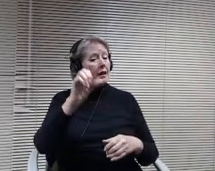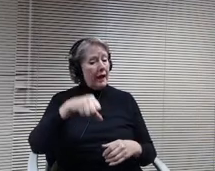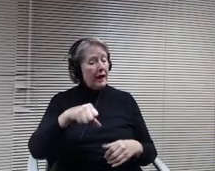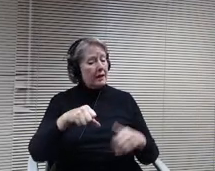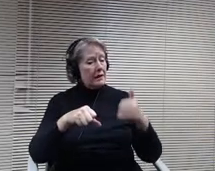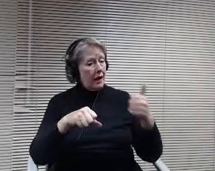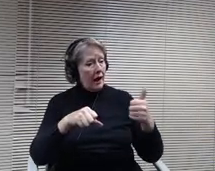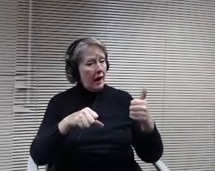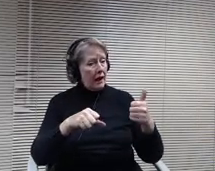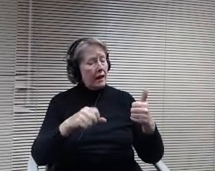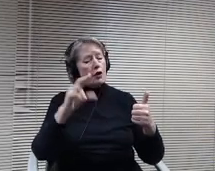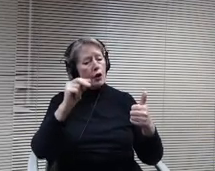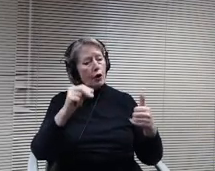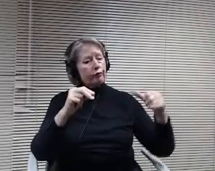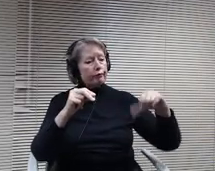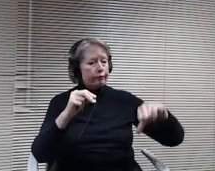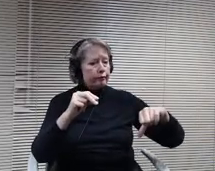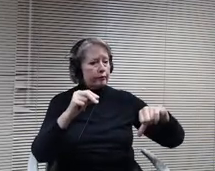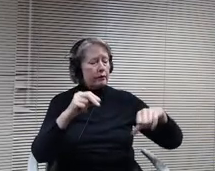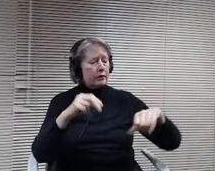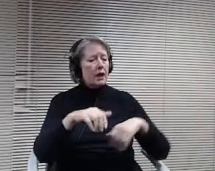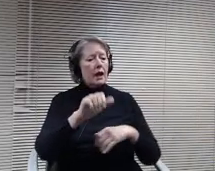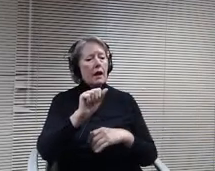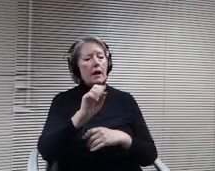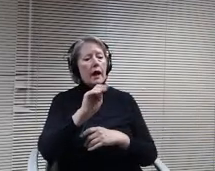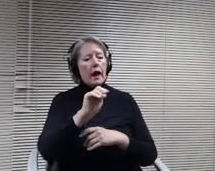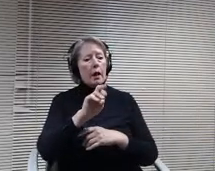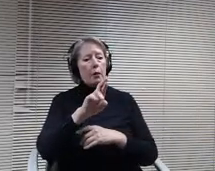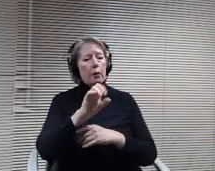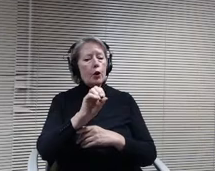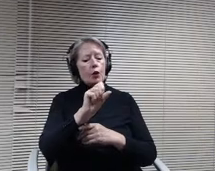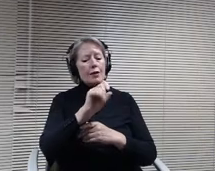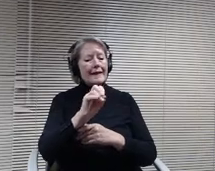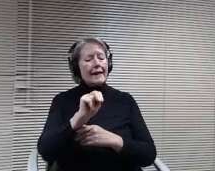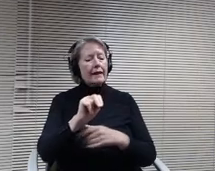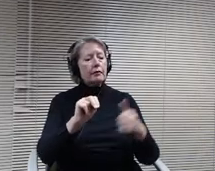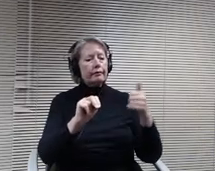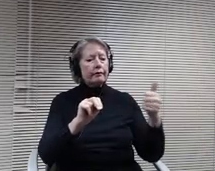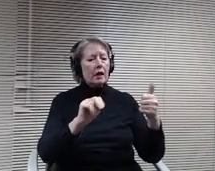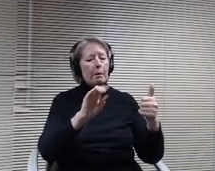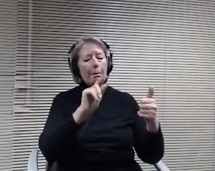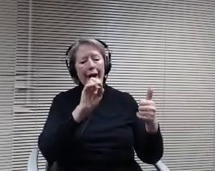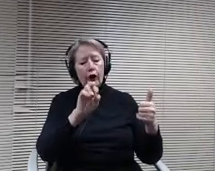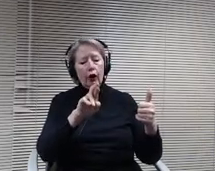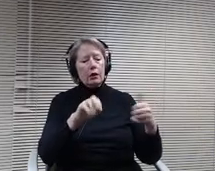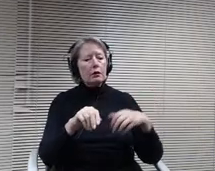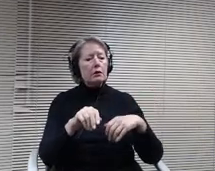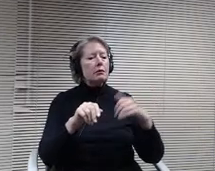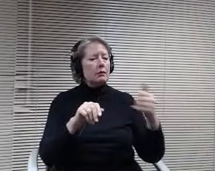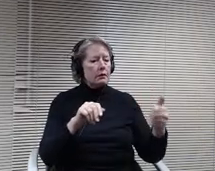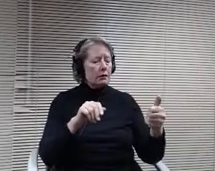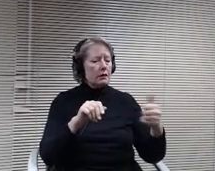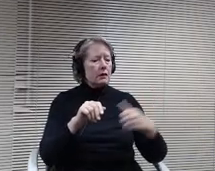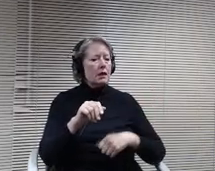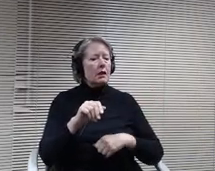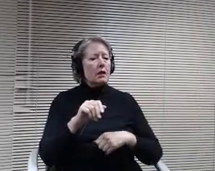member. Ambrose and. I remember Becker. Hi board member Holcomb. Hi.